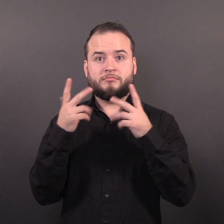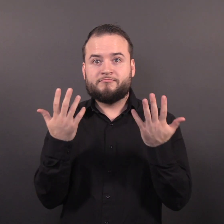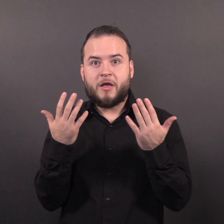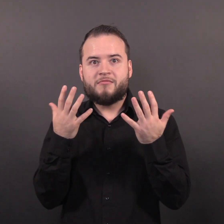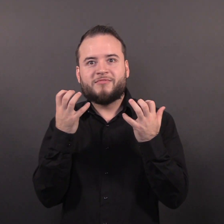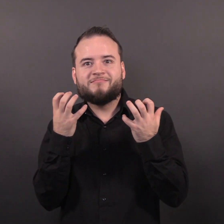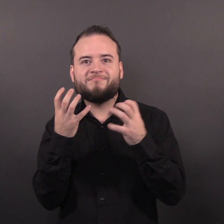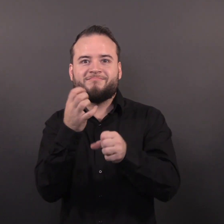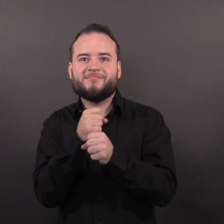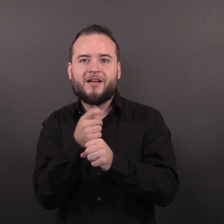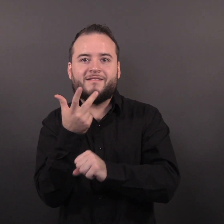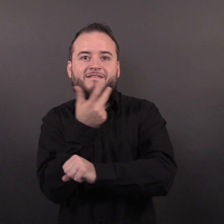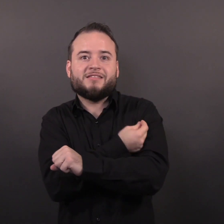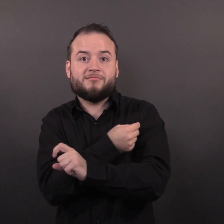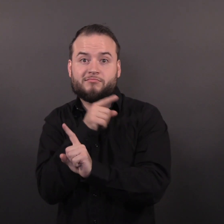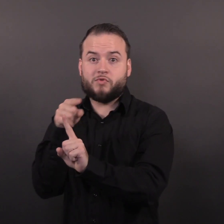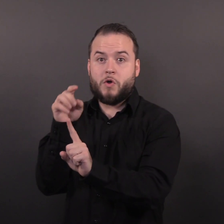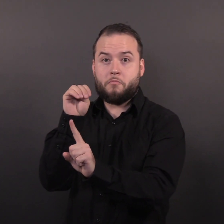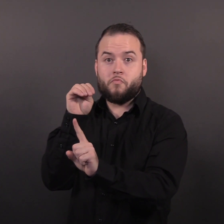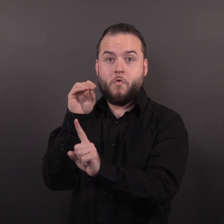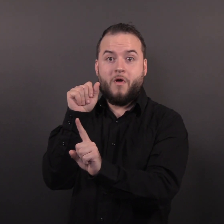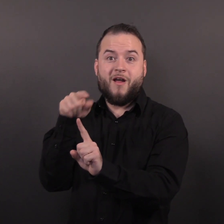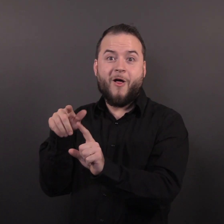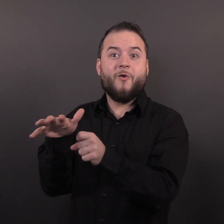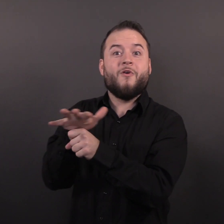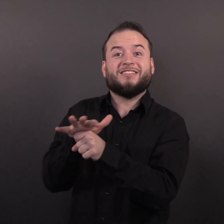People hoping to get a vaccine at the Mall of America location